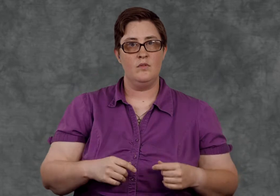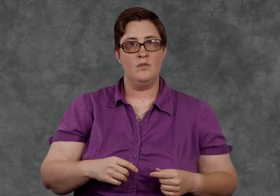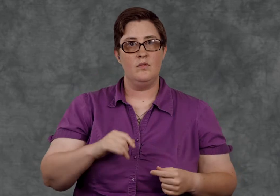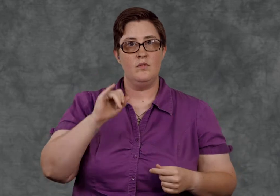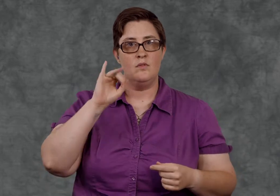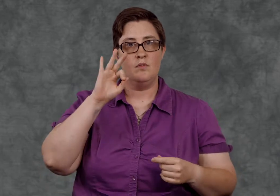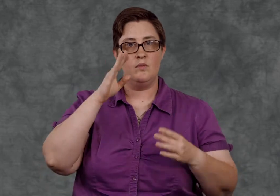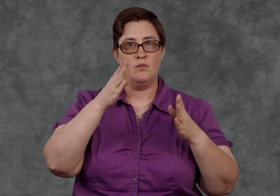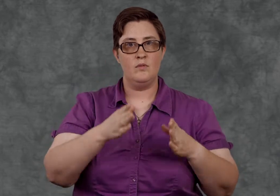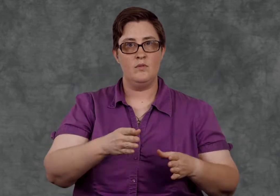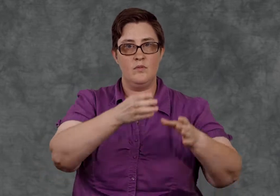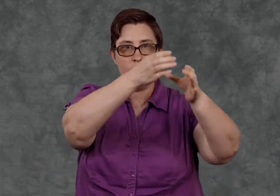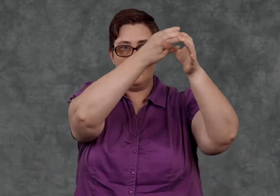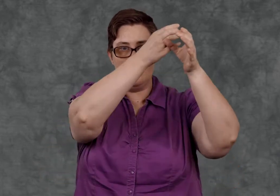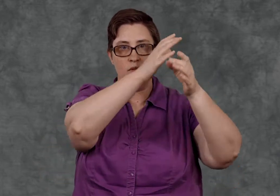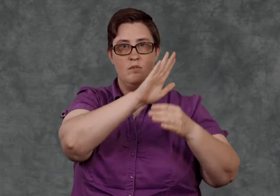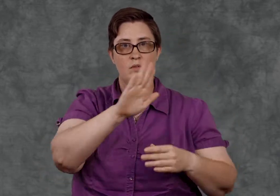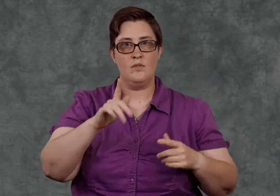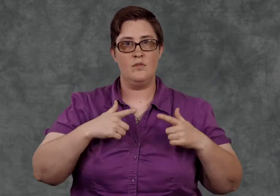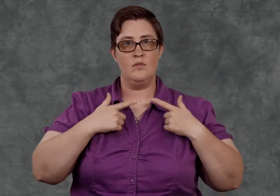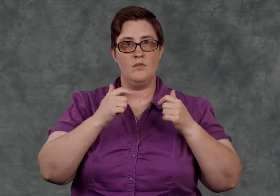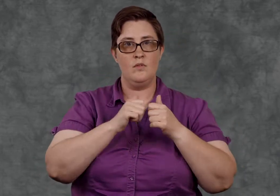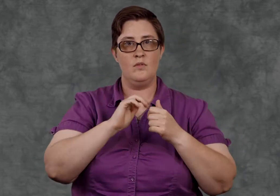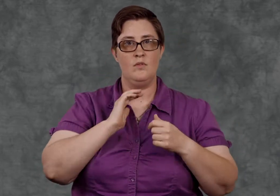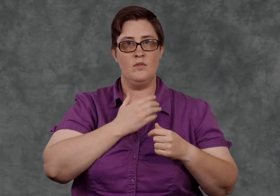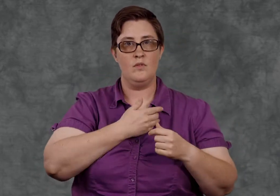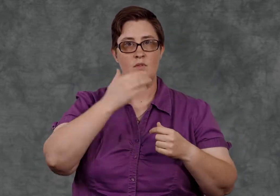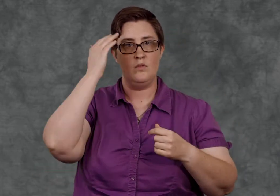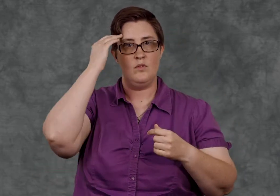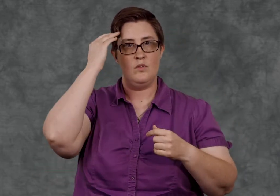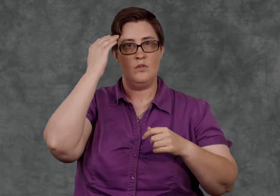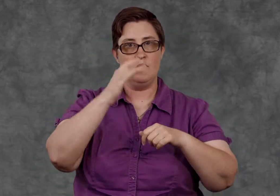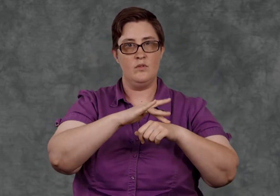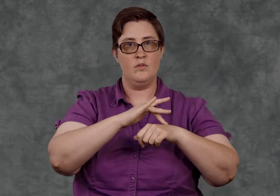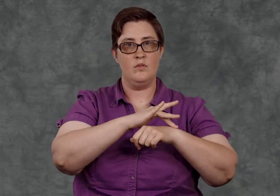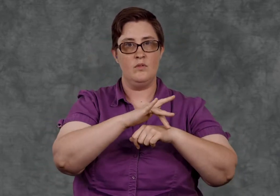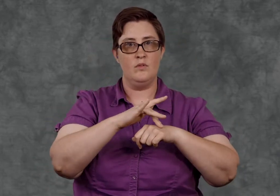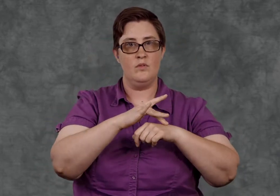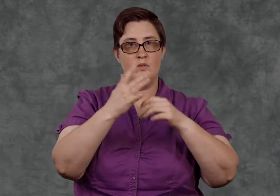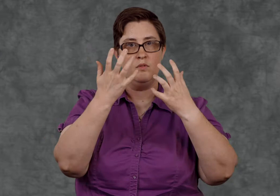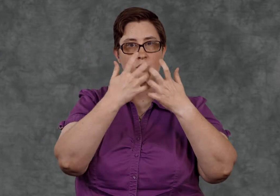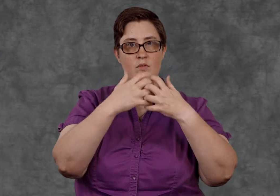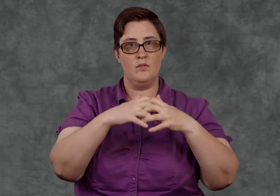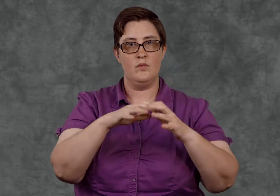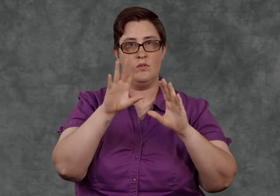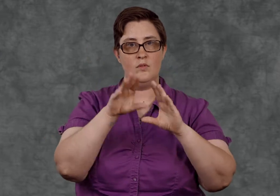When a person’s expertise about her or his own life is combined with our knowledge and resources